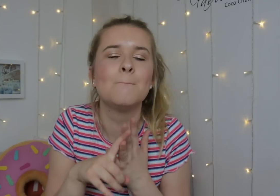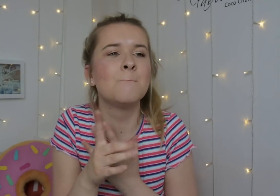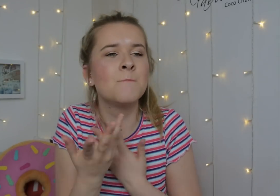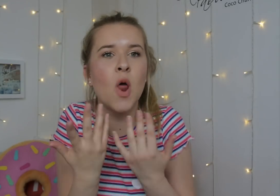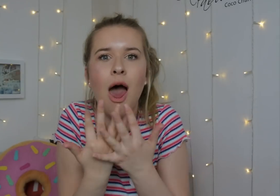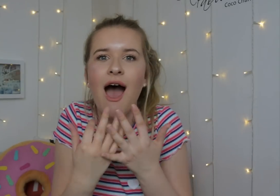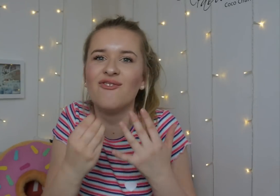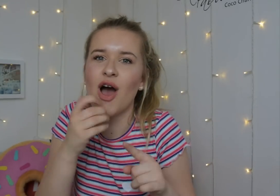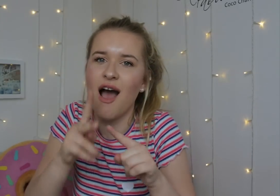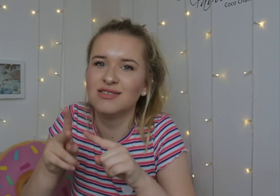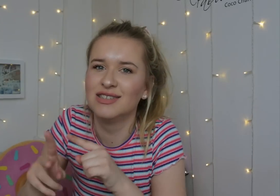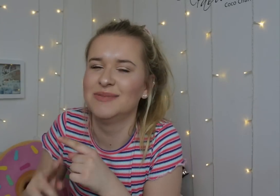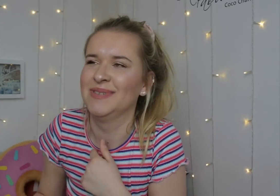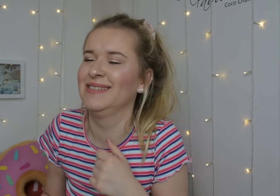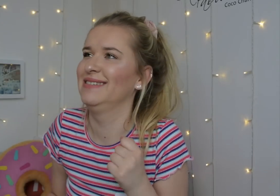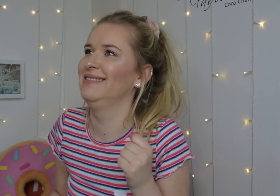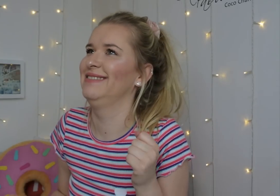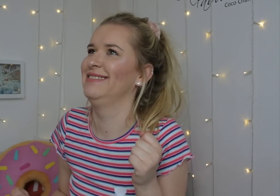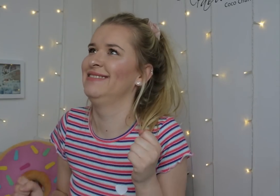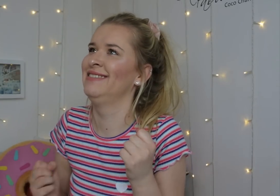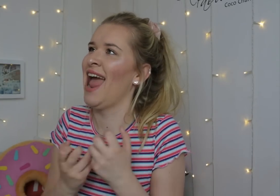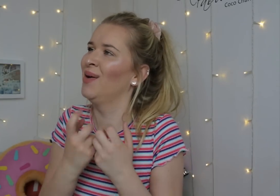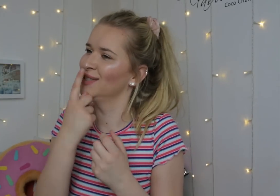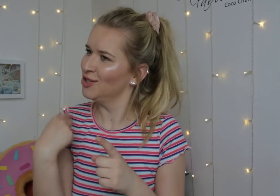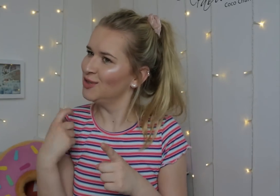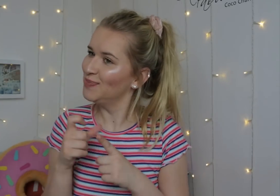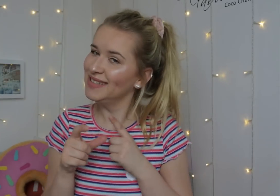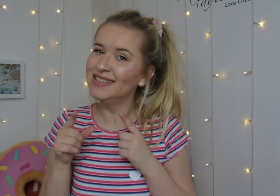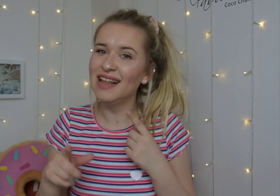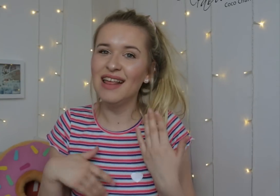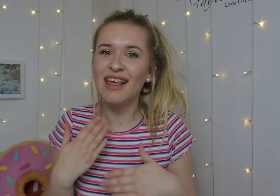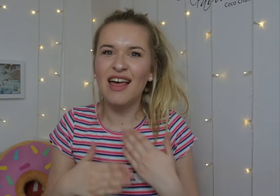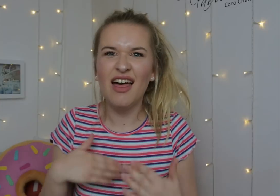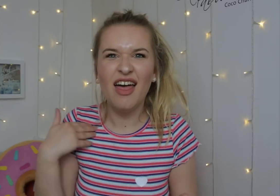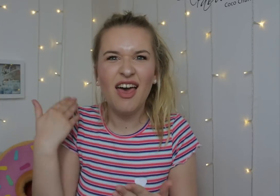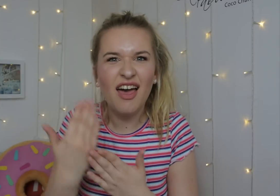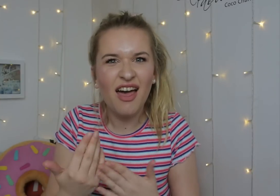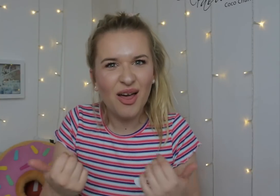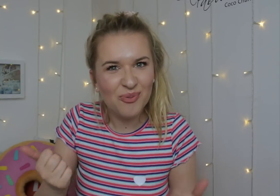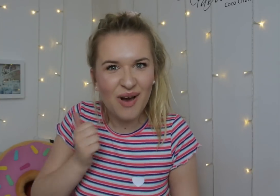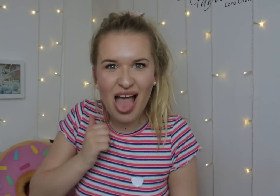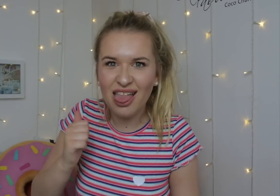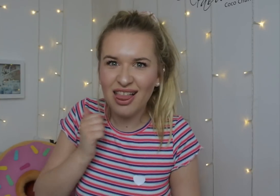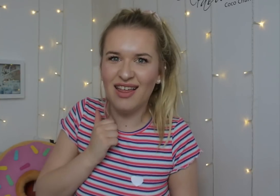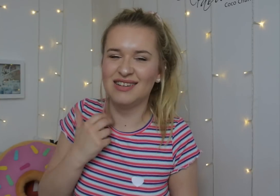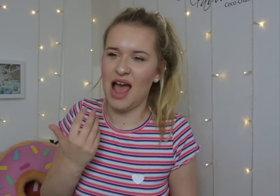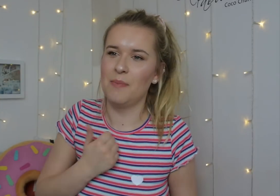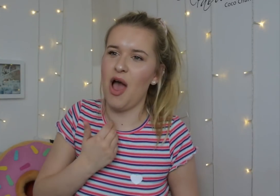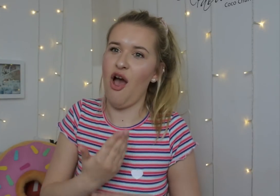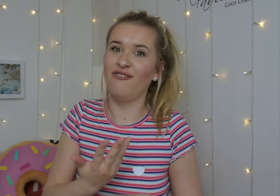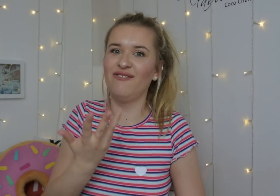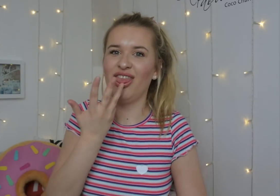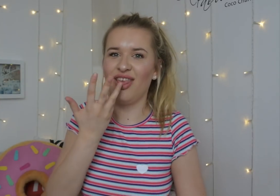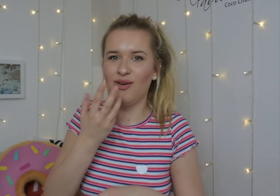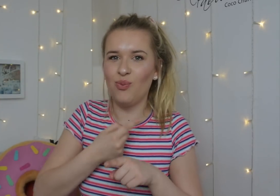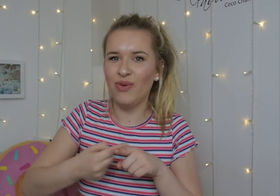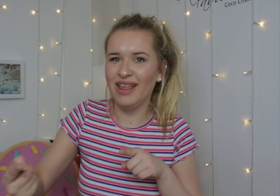I had to cut lots of food. I thought how can I do it for 6 weeks?! I've been very well being on a diet, now I'm on my 5th week.